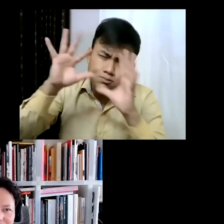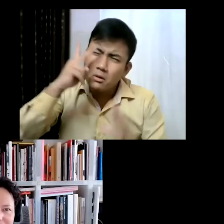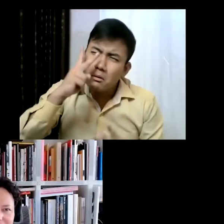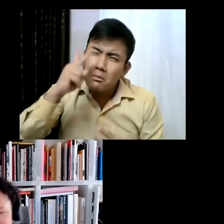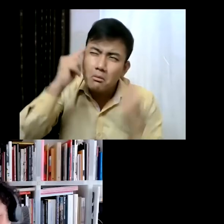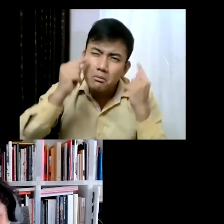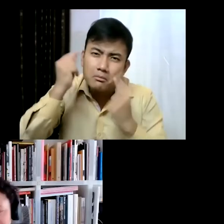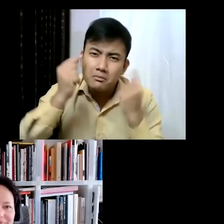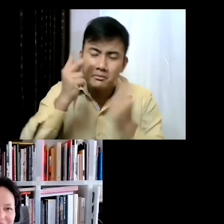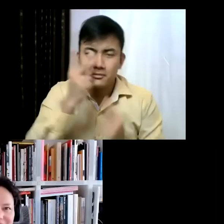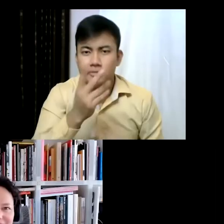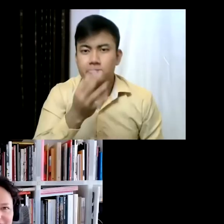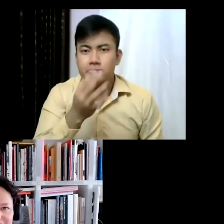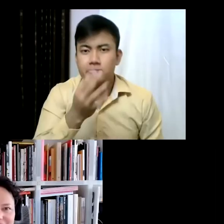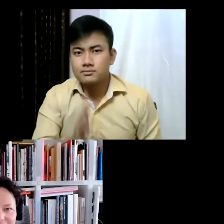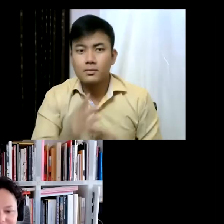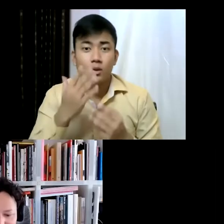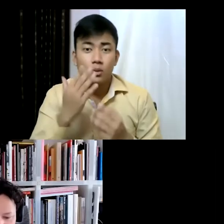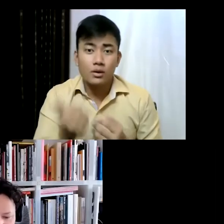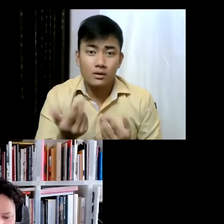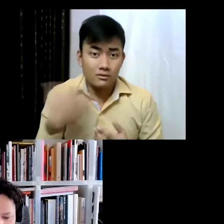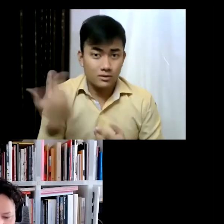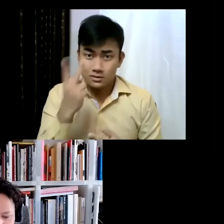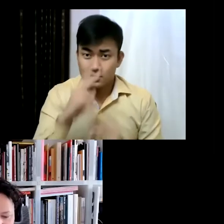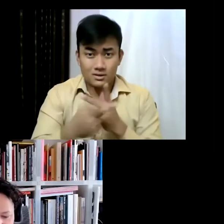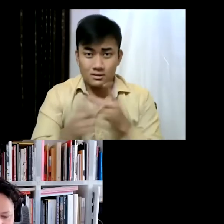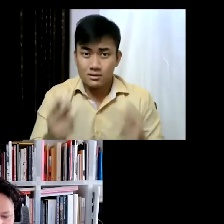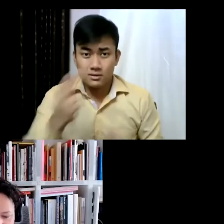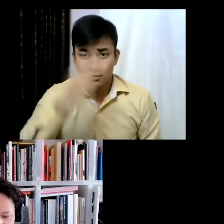because I think each of the arts enriches the other, and it's so nice when we are able to link